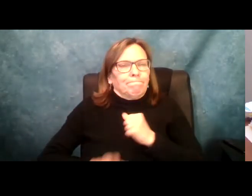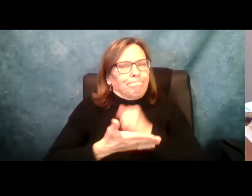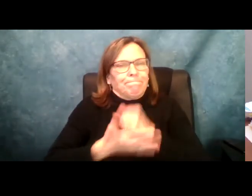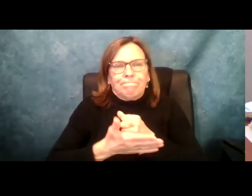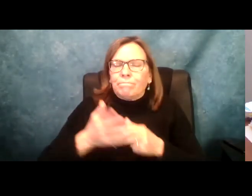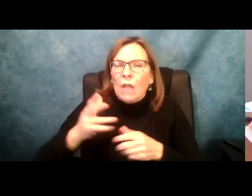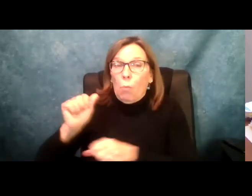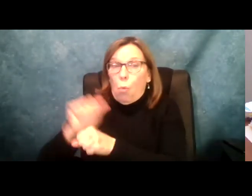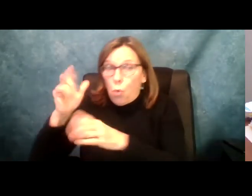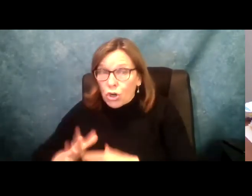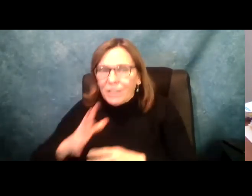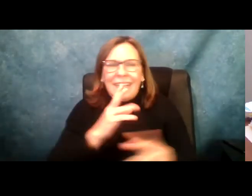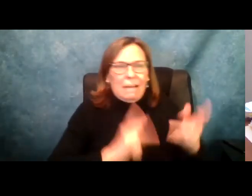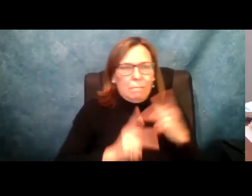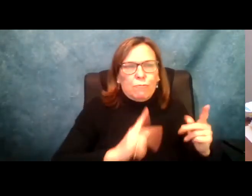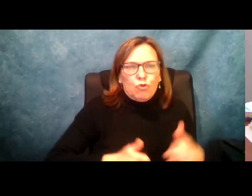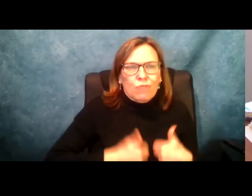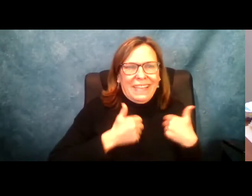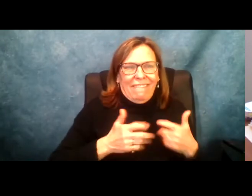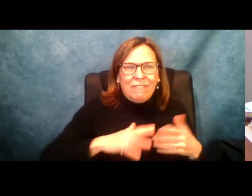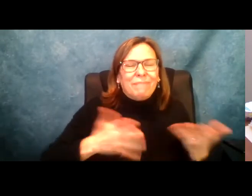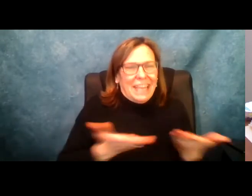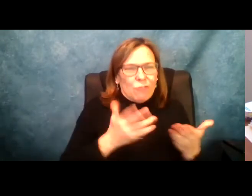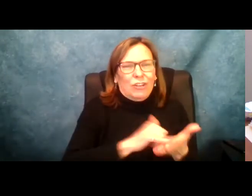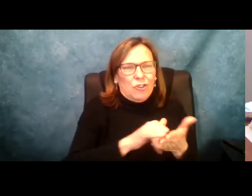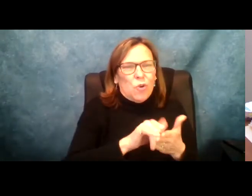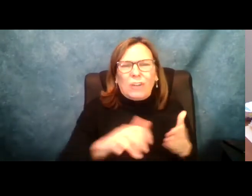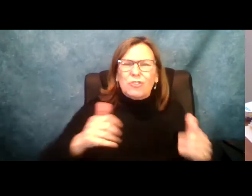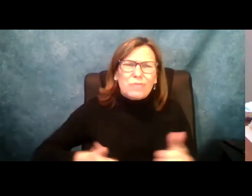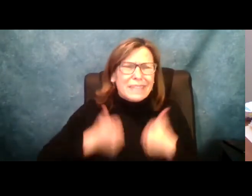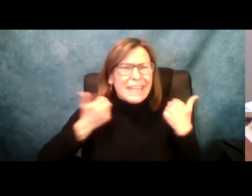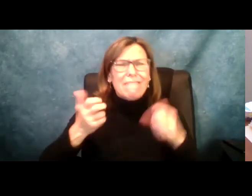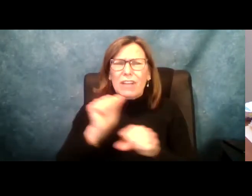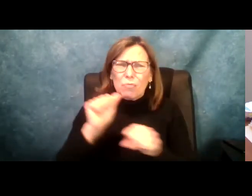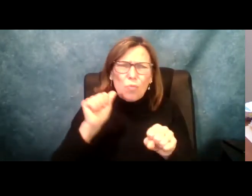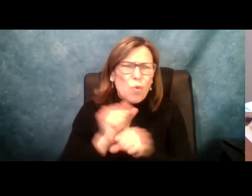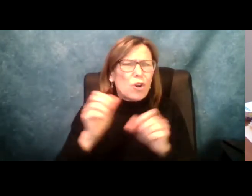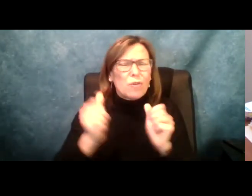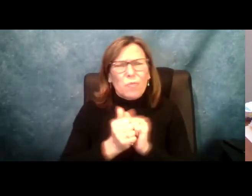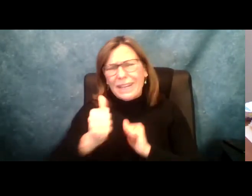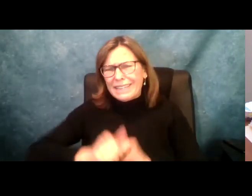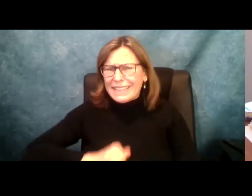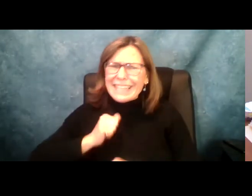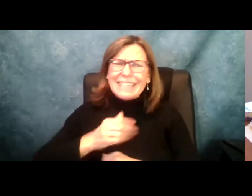pay for home care bill will really help both our patients and our workers across New York state, live, work, with